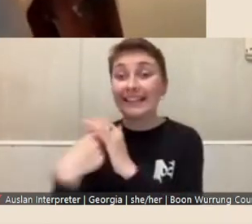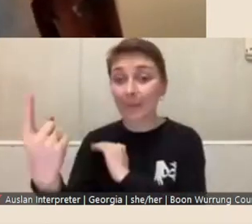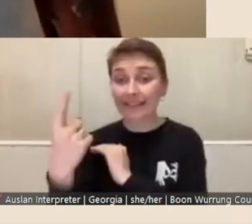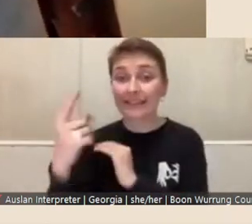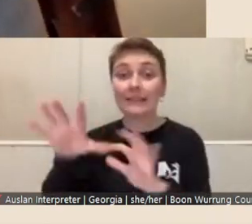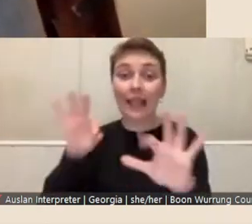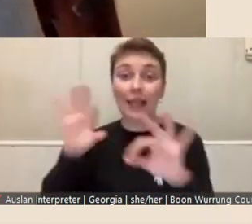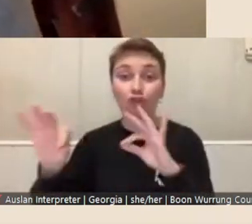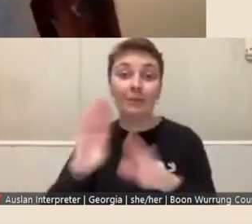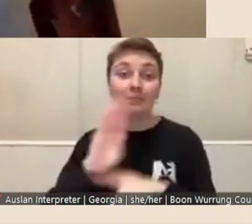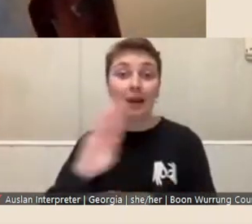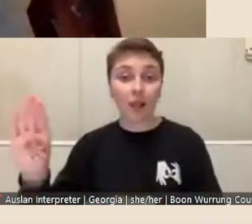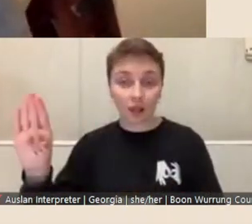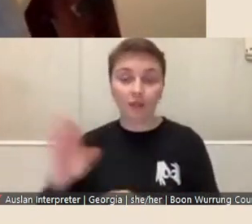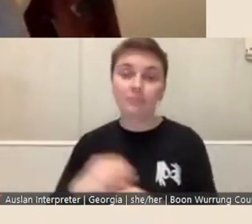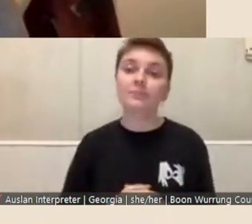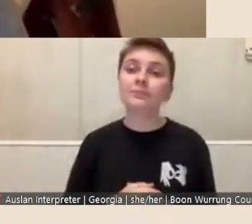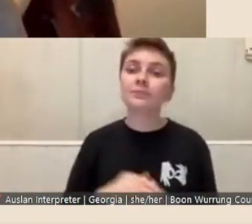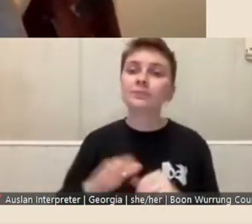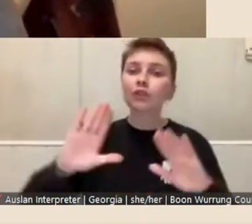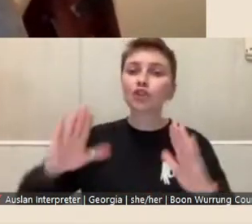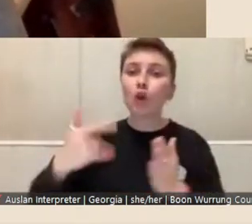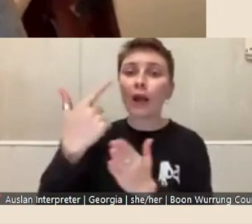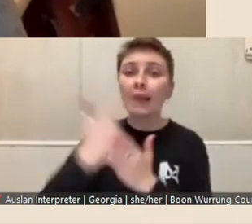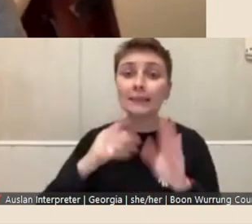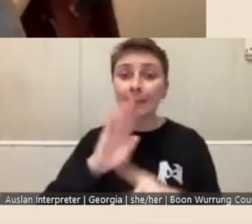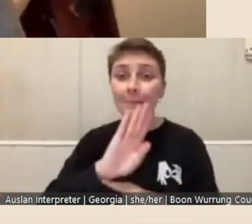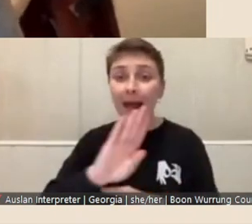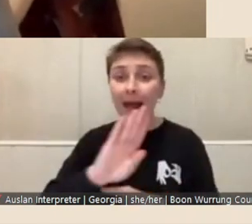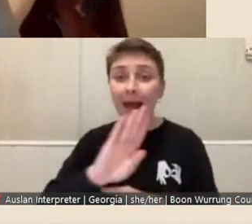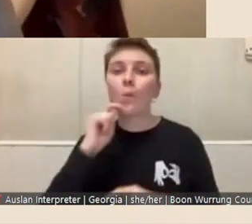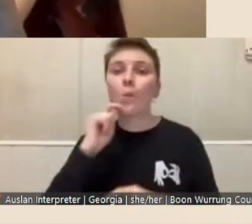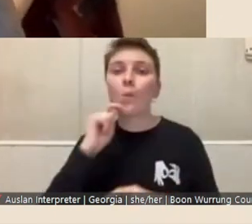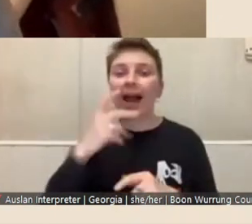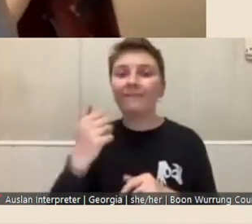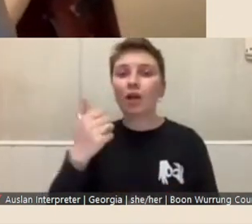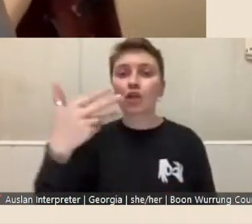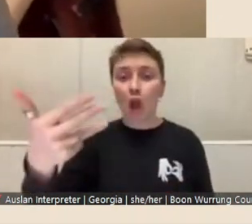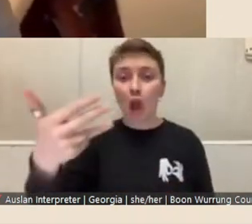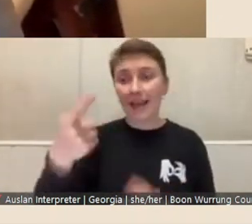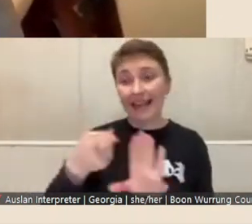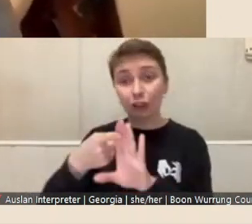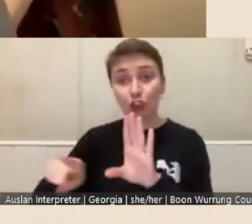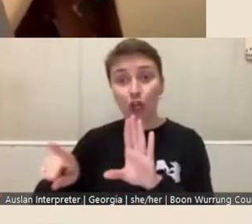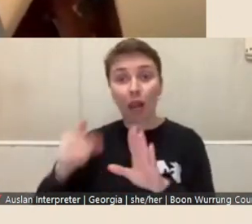The shortlist panels will comprise nine external committee members, so that's external to the